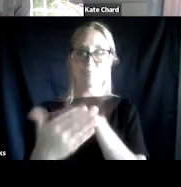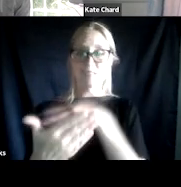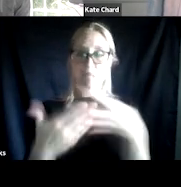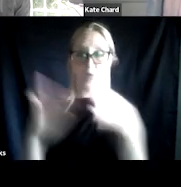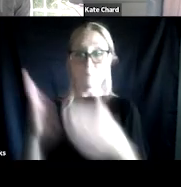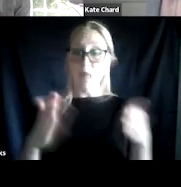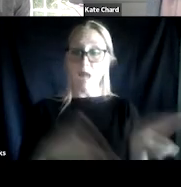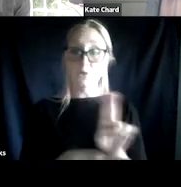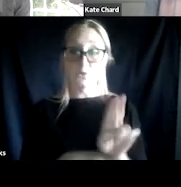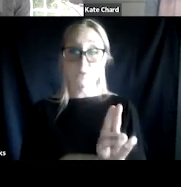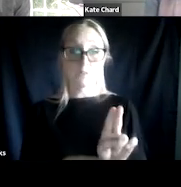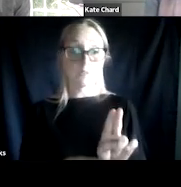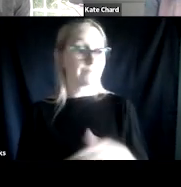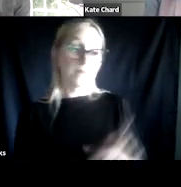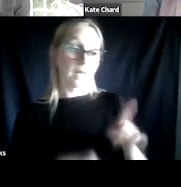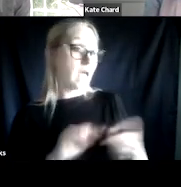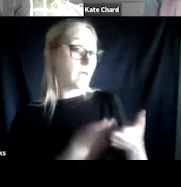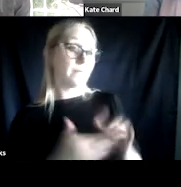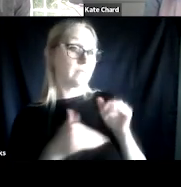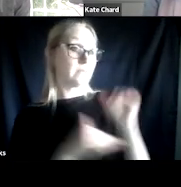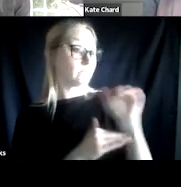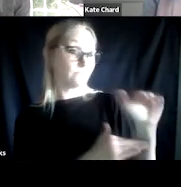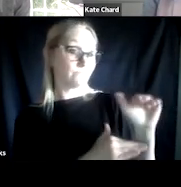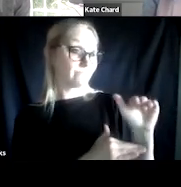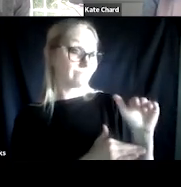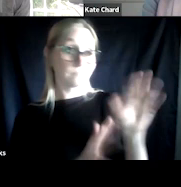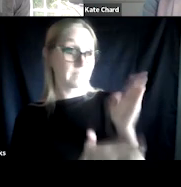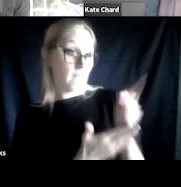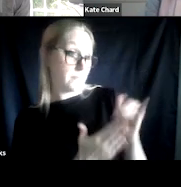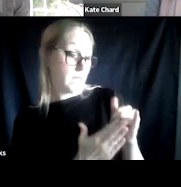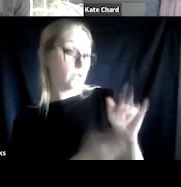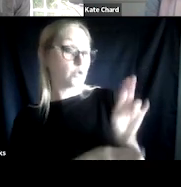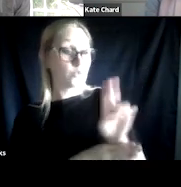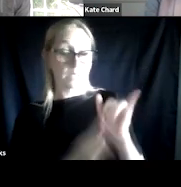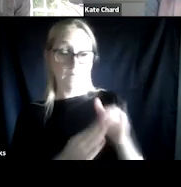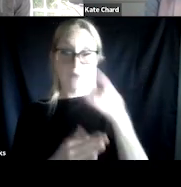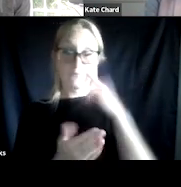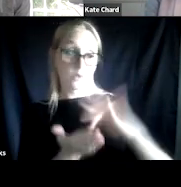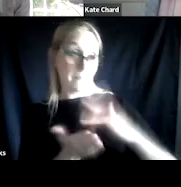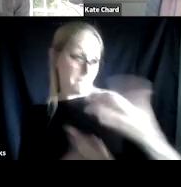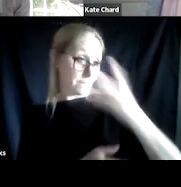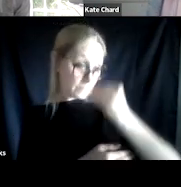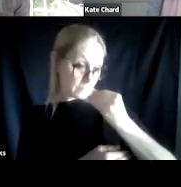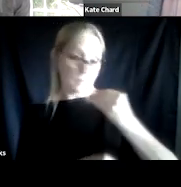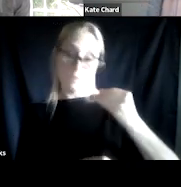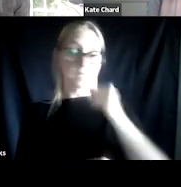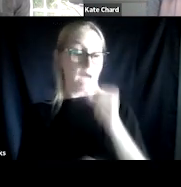it can no longer be a bedtime ritual that using to fall asleep using as a medication for a sleep aid is not appropriate.